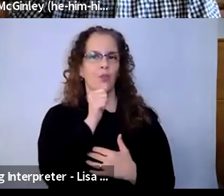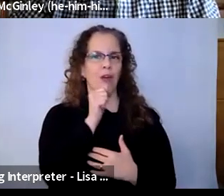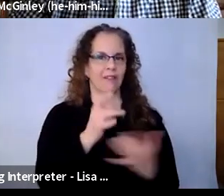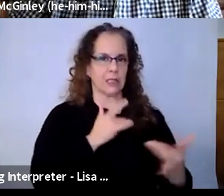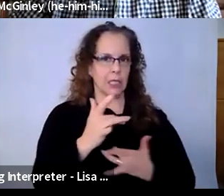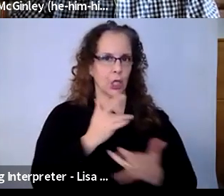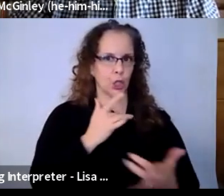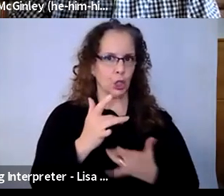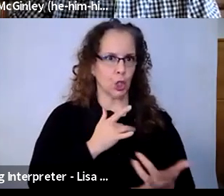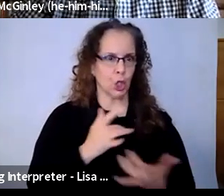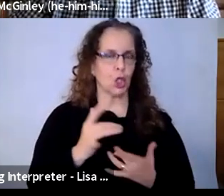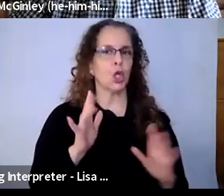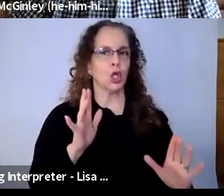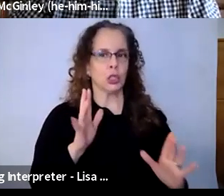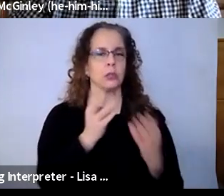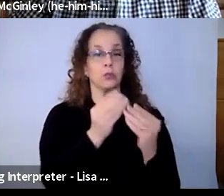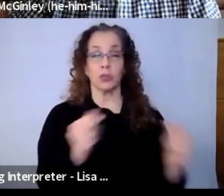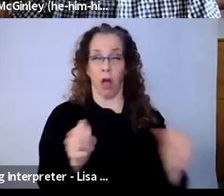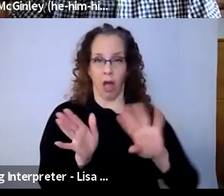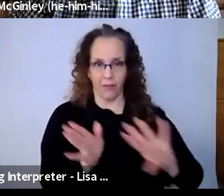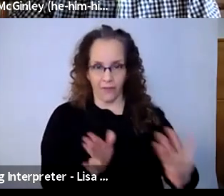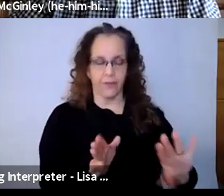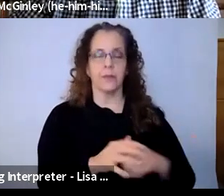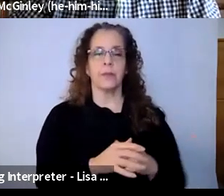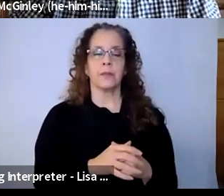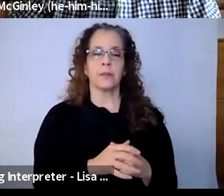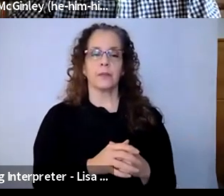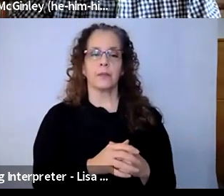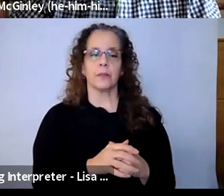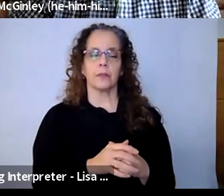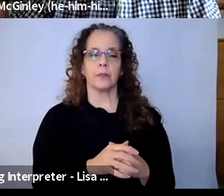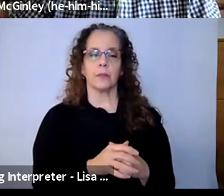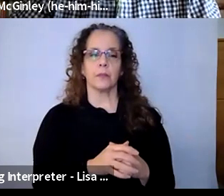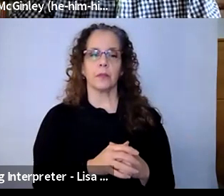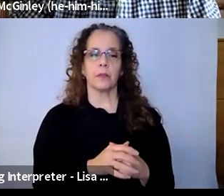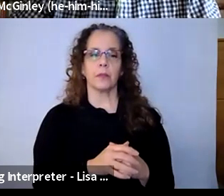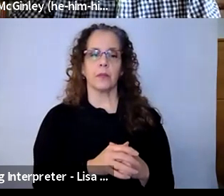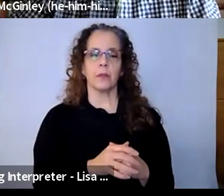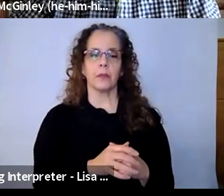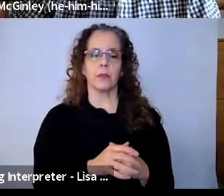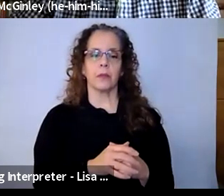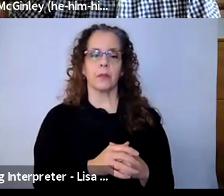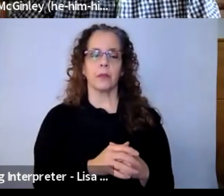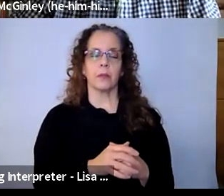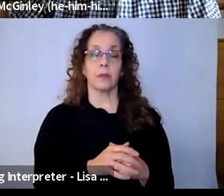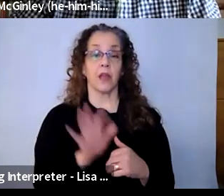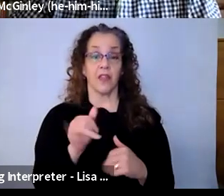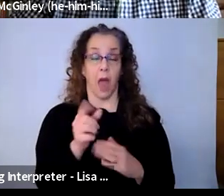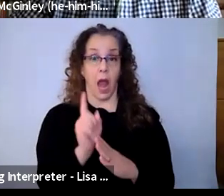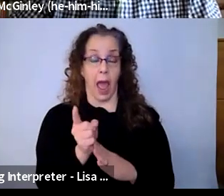to a certain extent, is that the immediacy of what theater is all